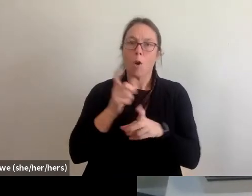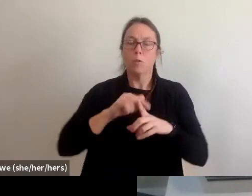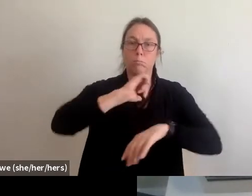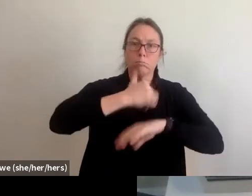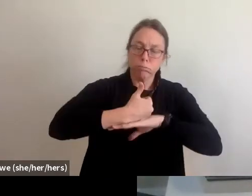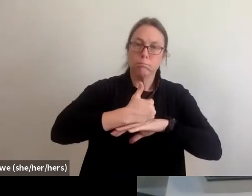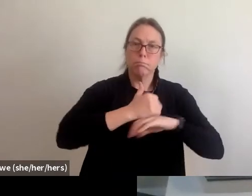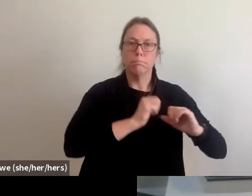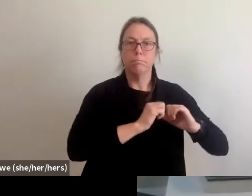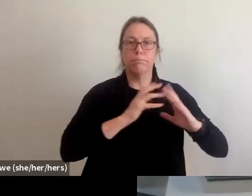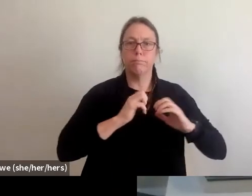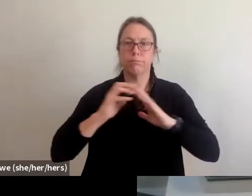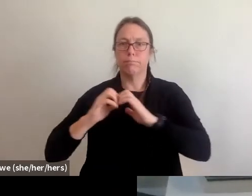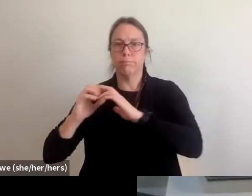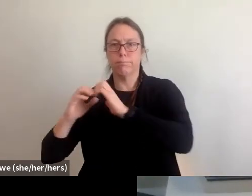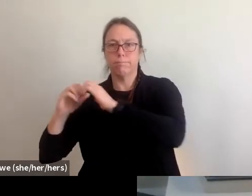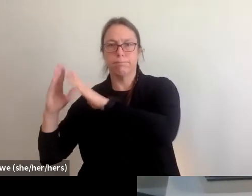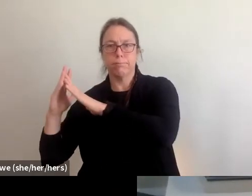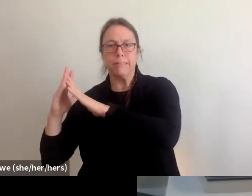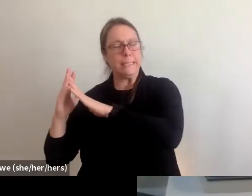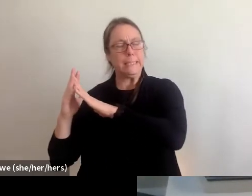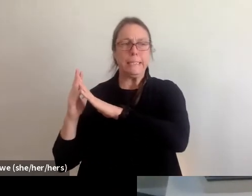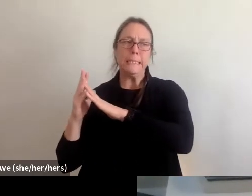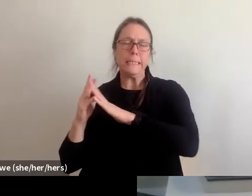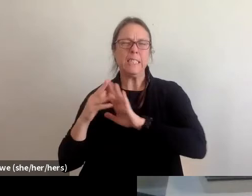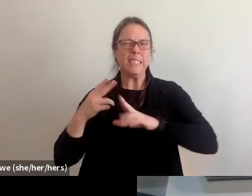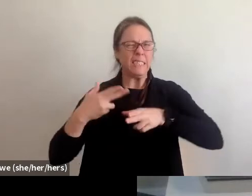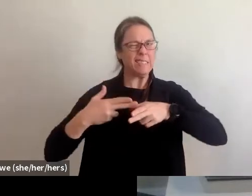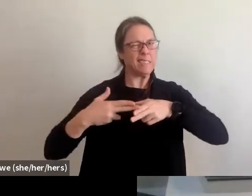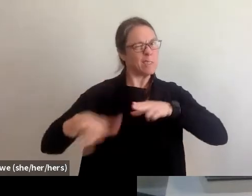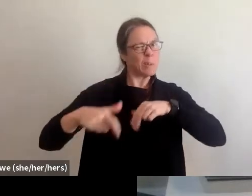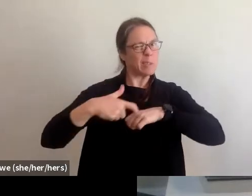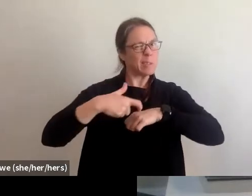So I kind of almost hesitate to label it as a short term housing program